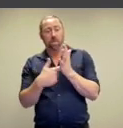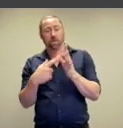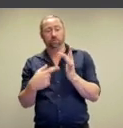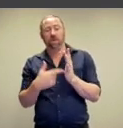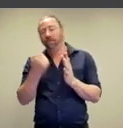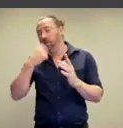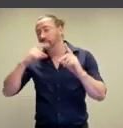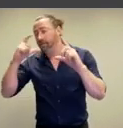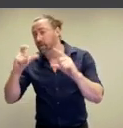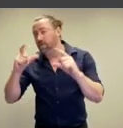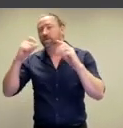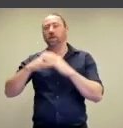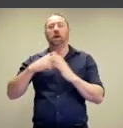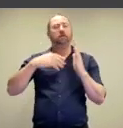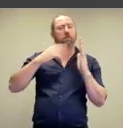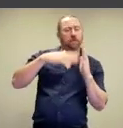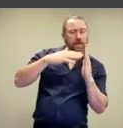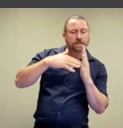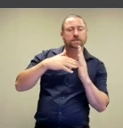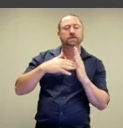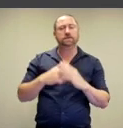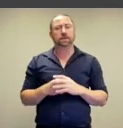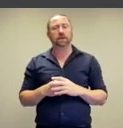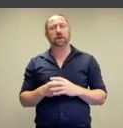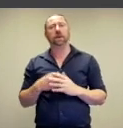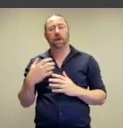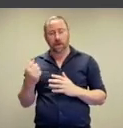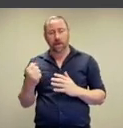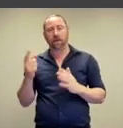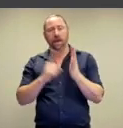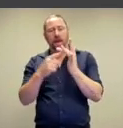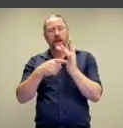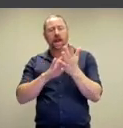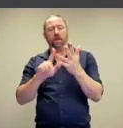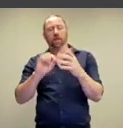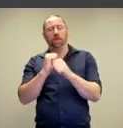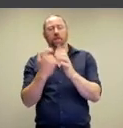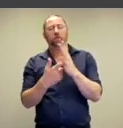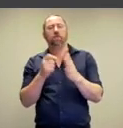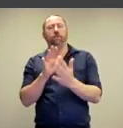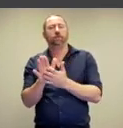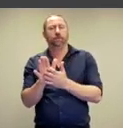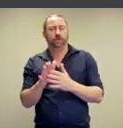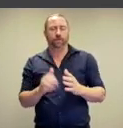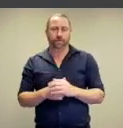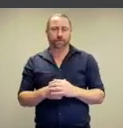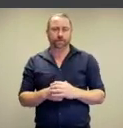portraits, a few photographs, a couple of paintings and also a